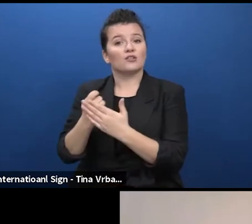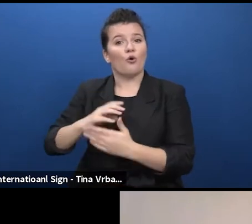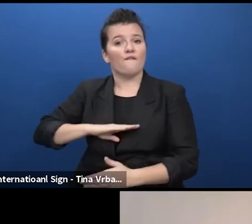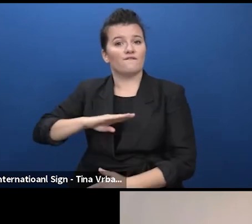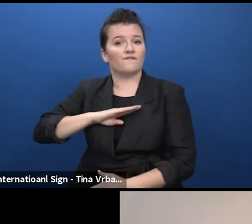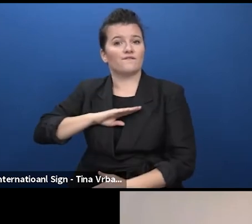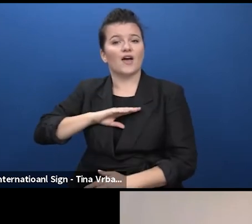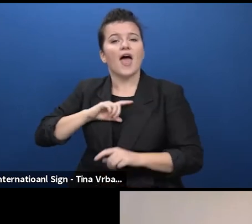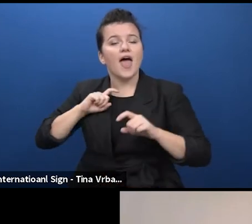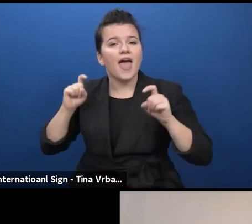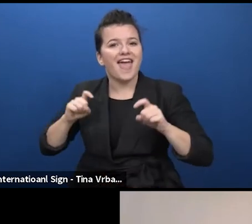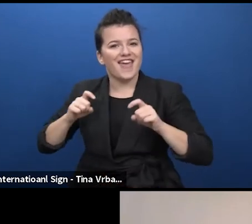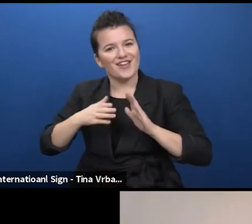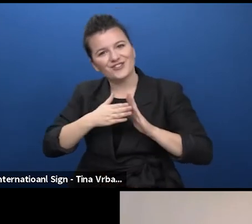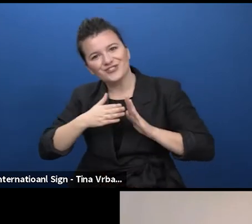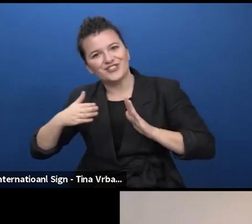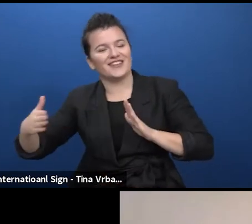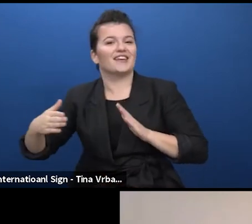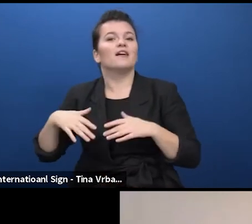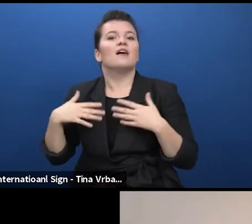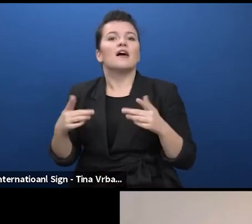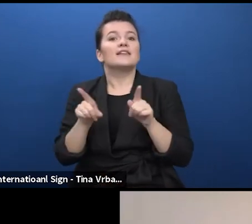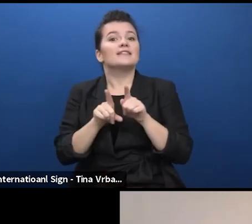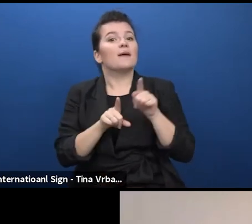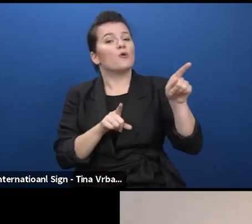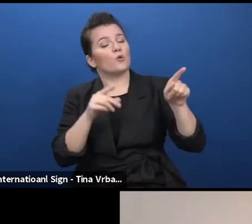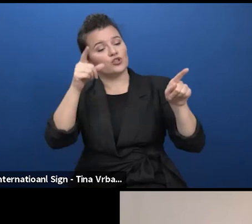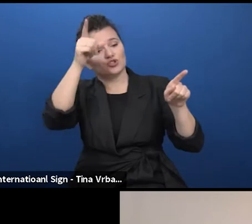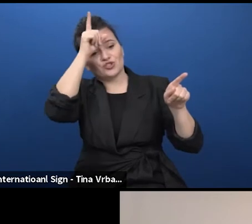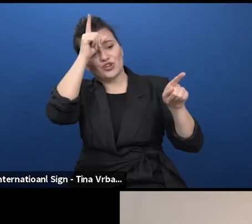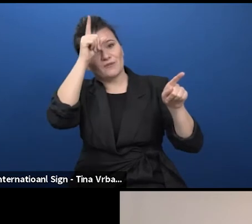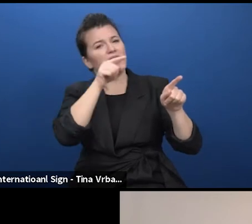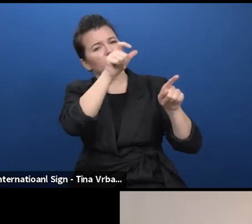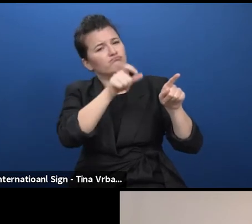started working with the German collective werkgruppe2 and Staatstheater Braunschweig